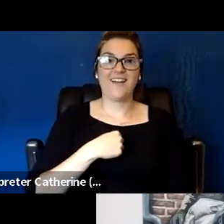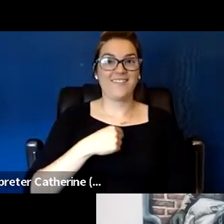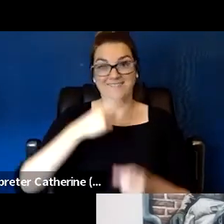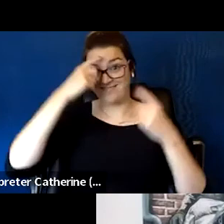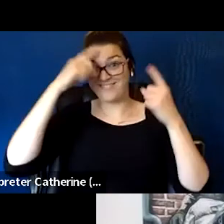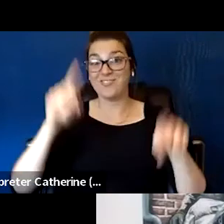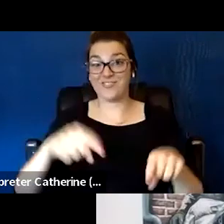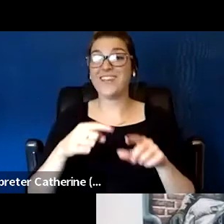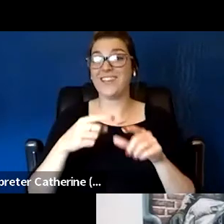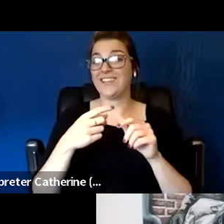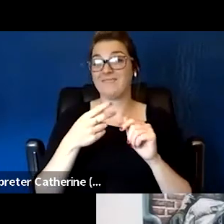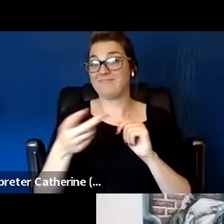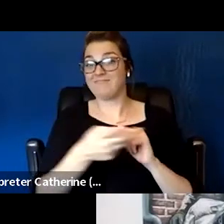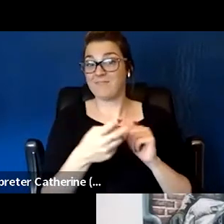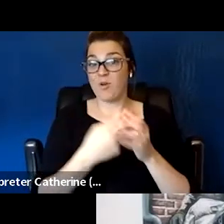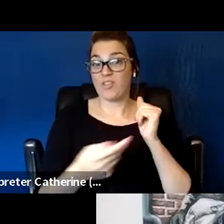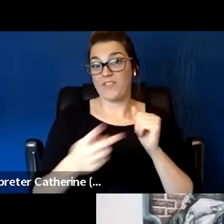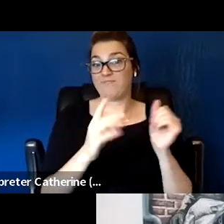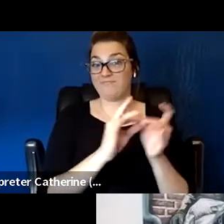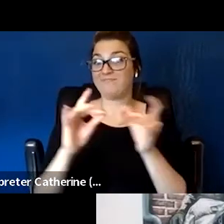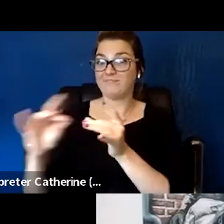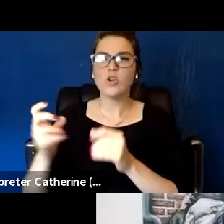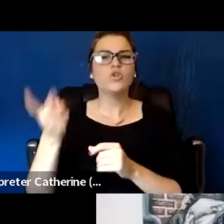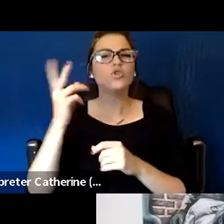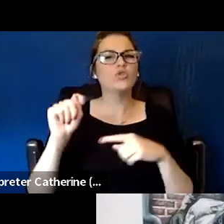And two trainings that have come to mind for me